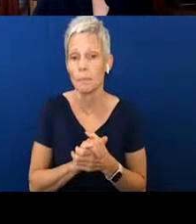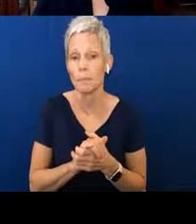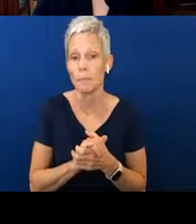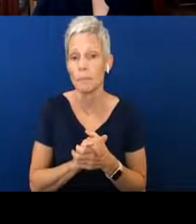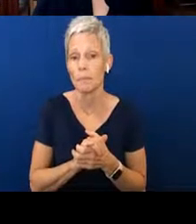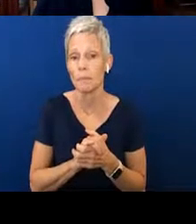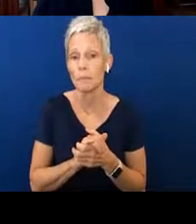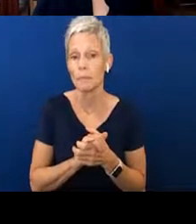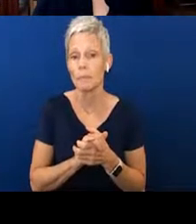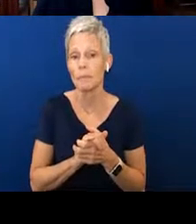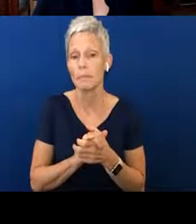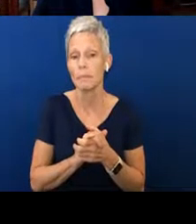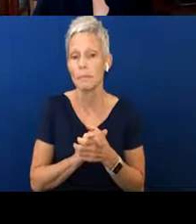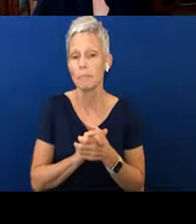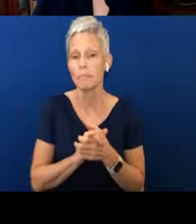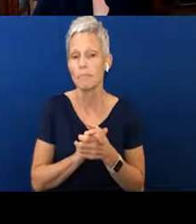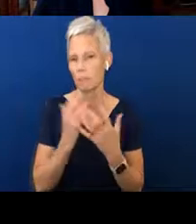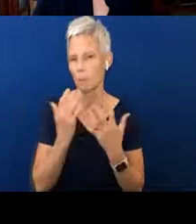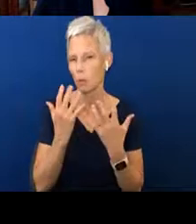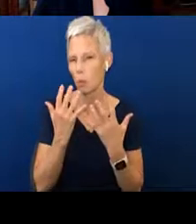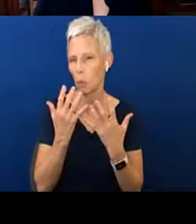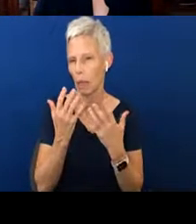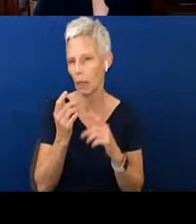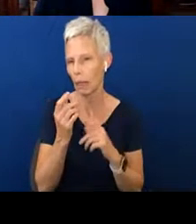give it another minute or two. Work another second or two.